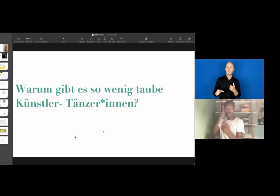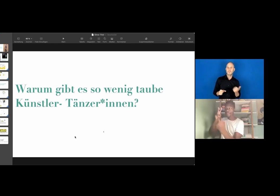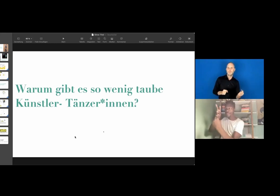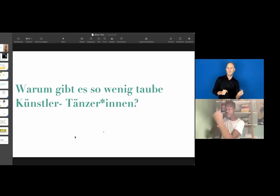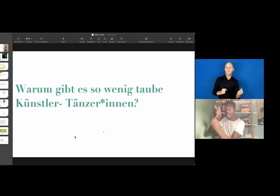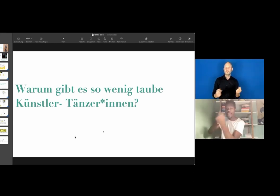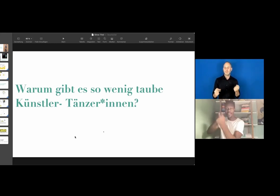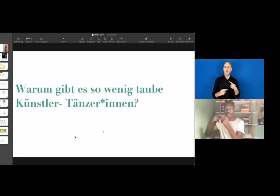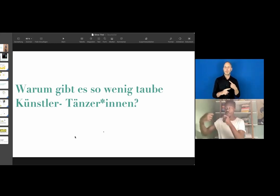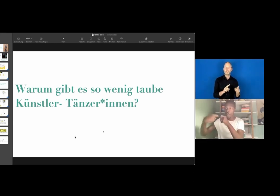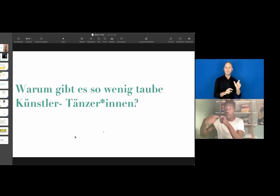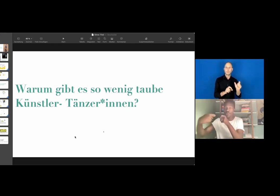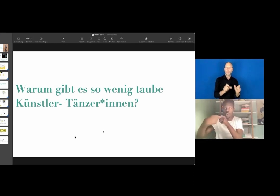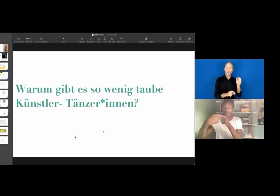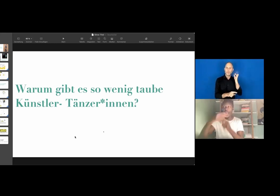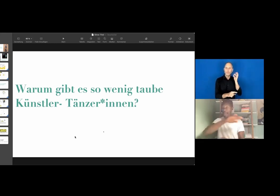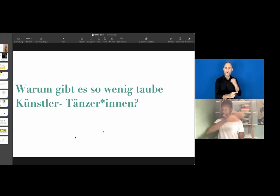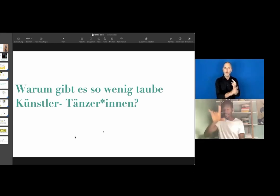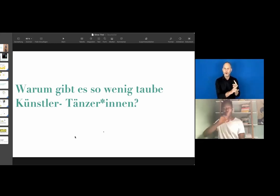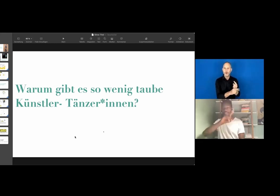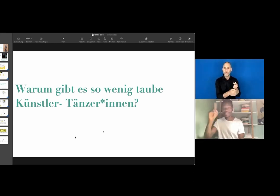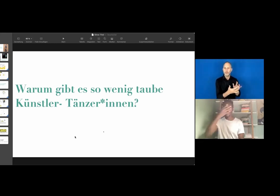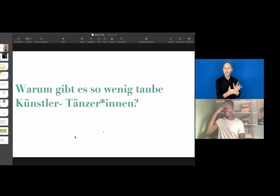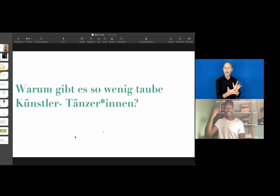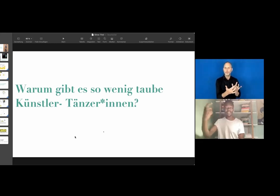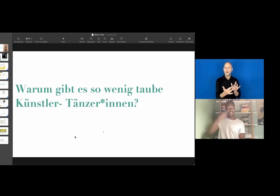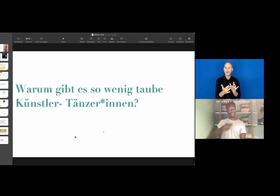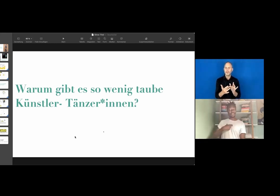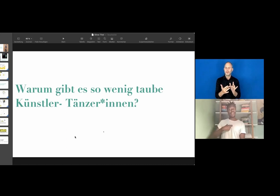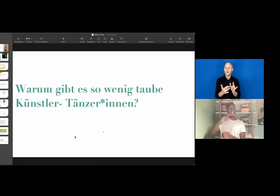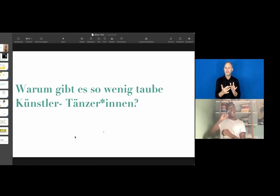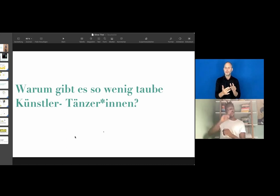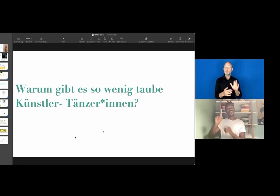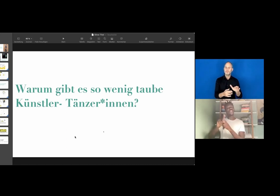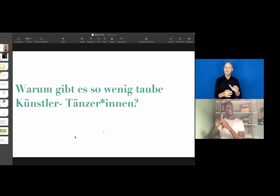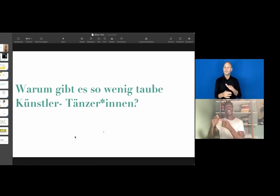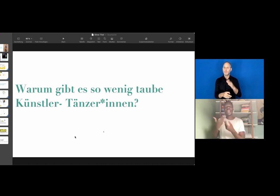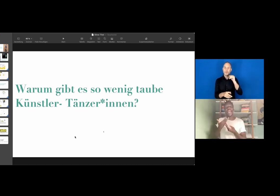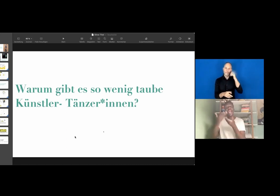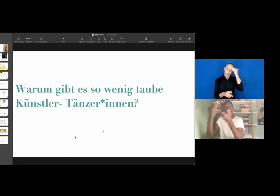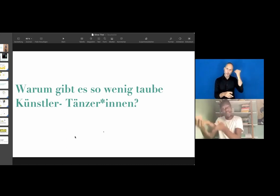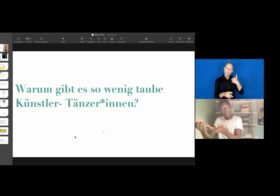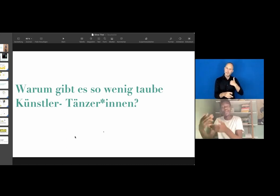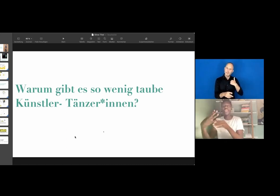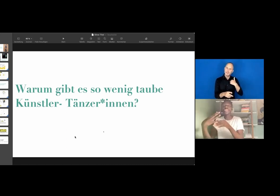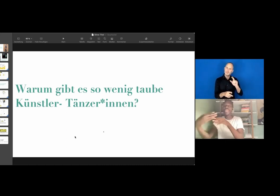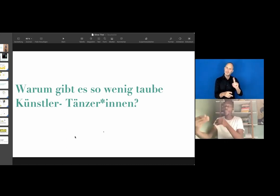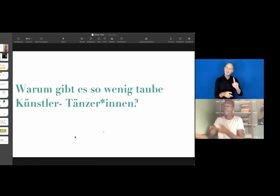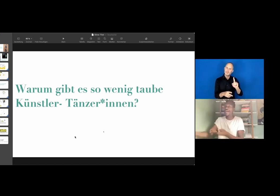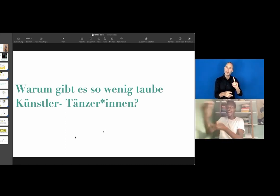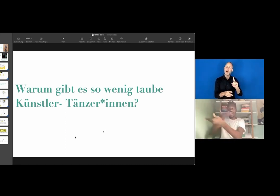And this is how I got in touch with a lot of different people. And I learned that we...